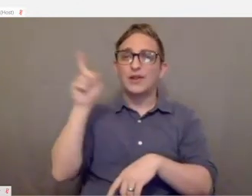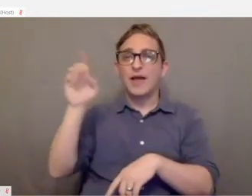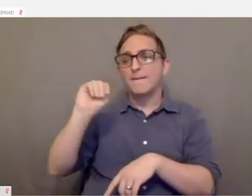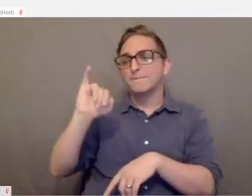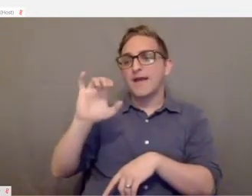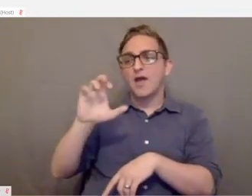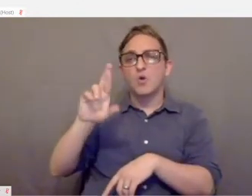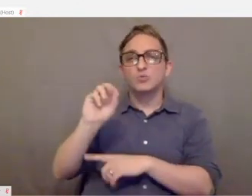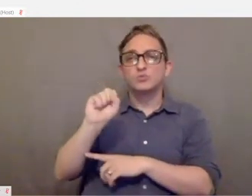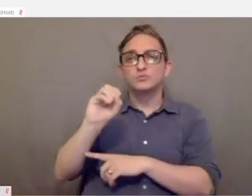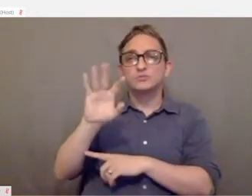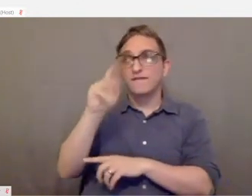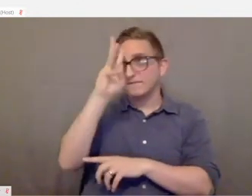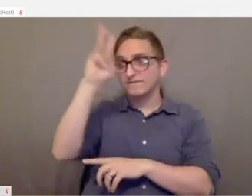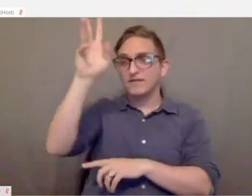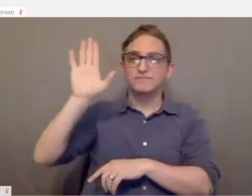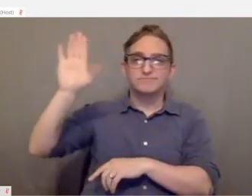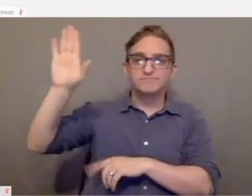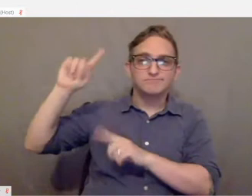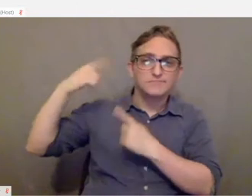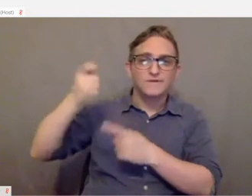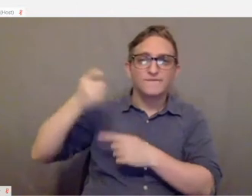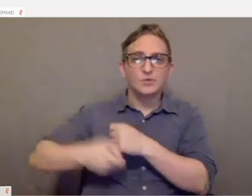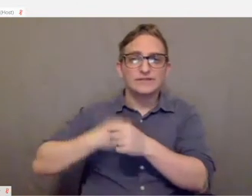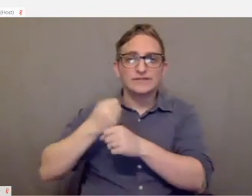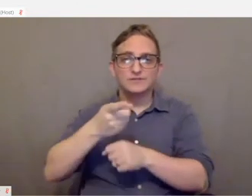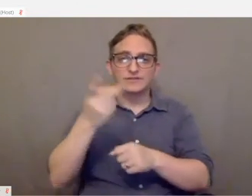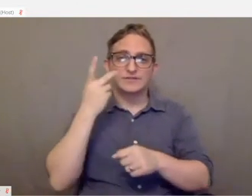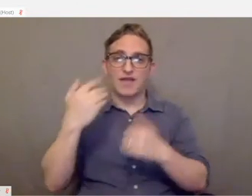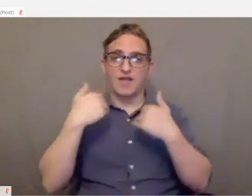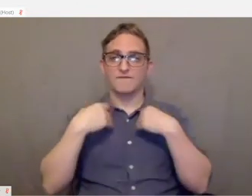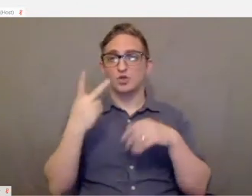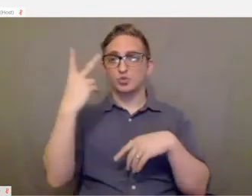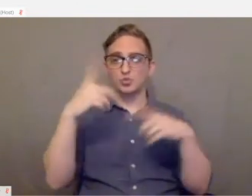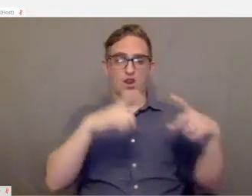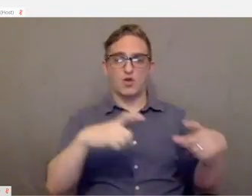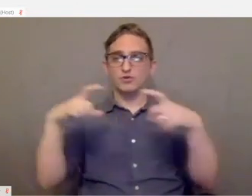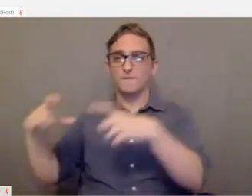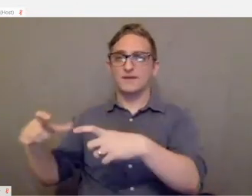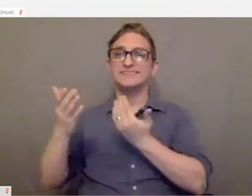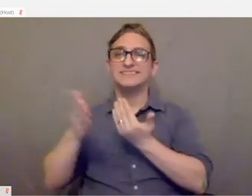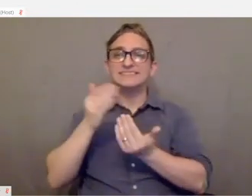There are two large buttons that are easily accessible.